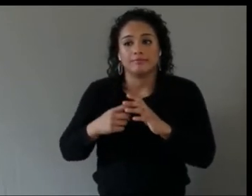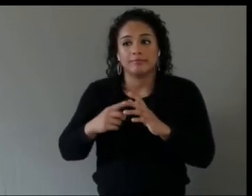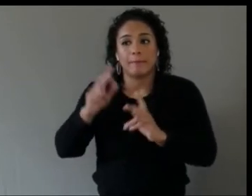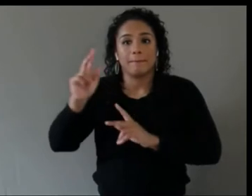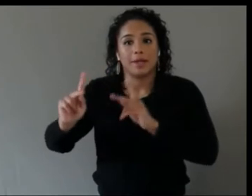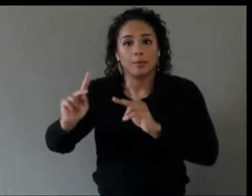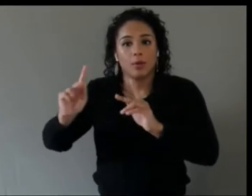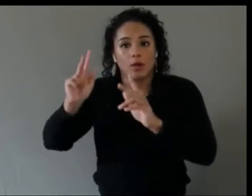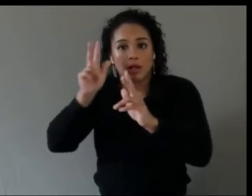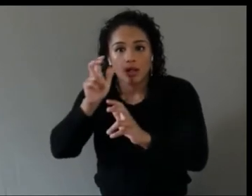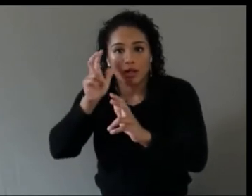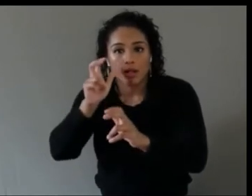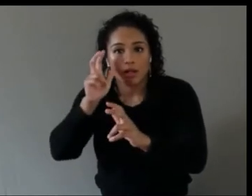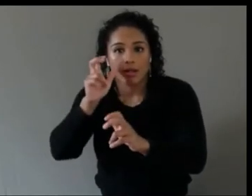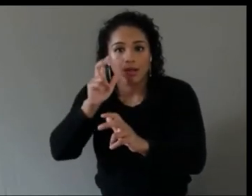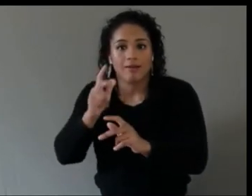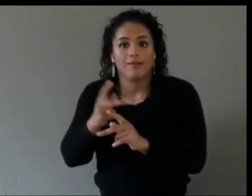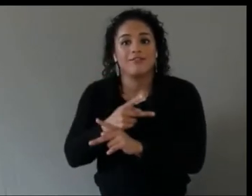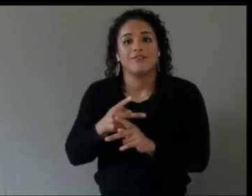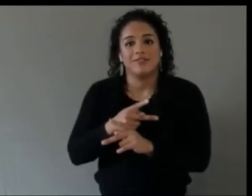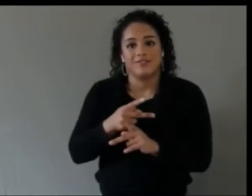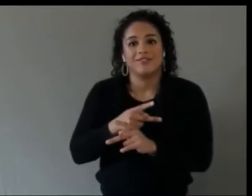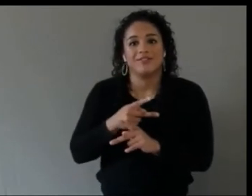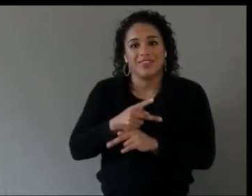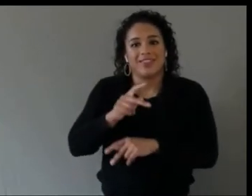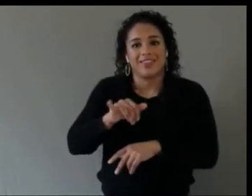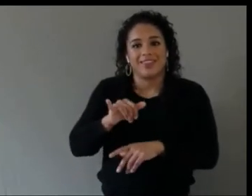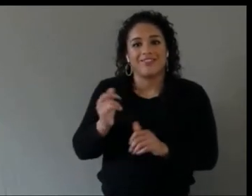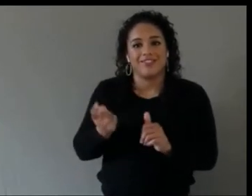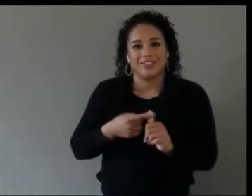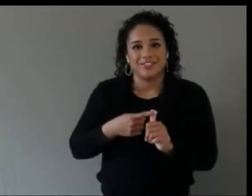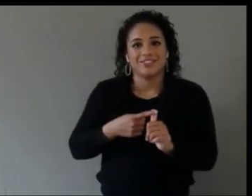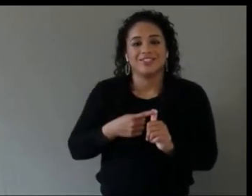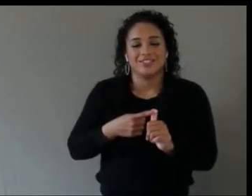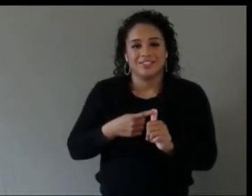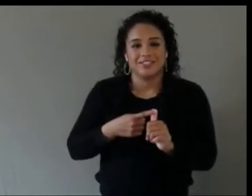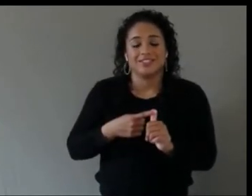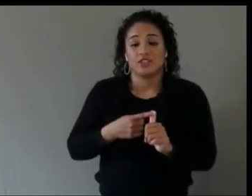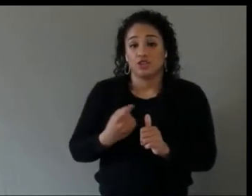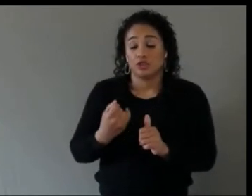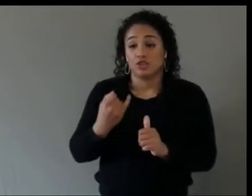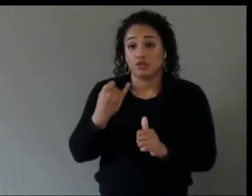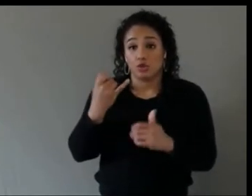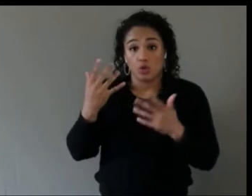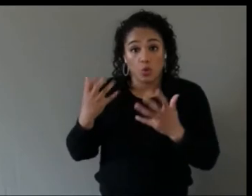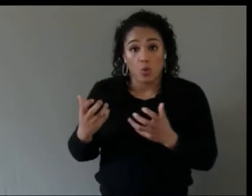And starting to get participants of varying backgrounds.